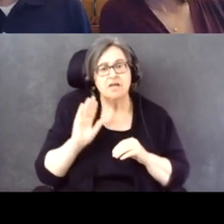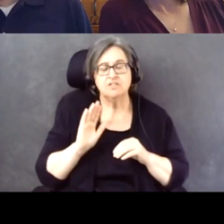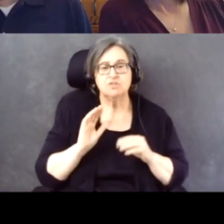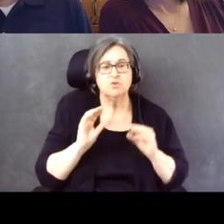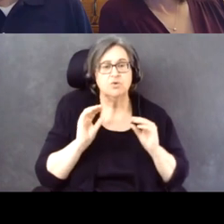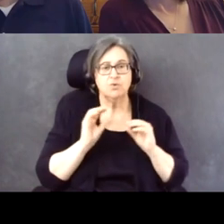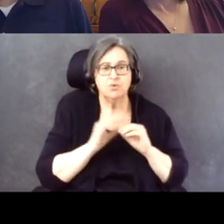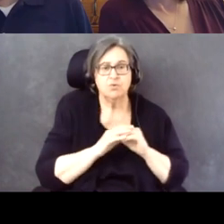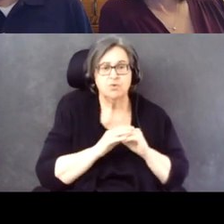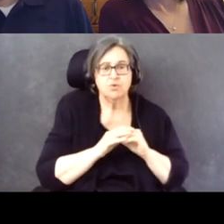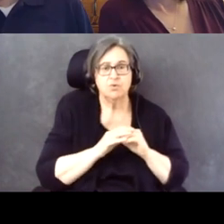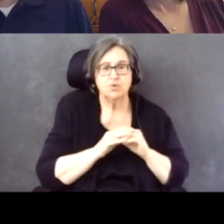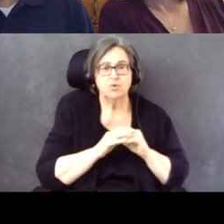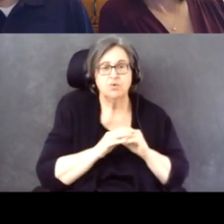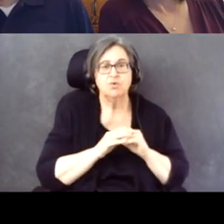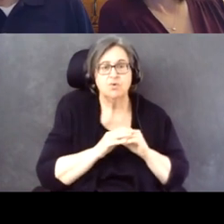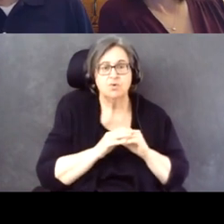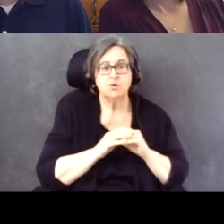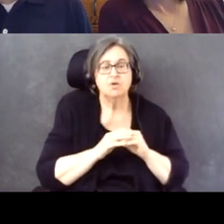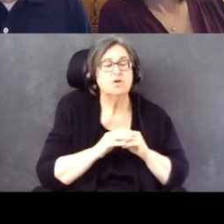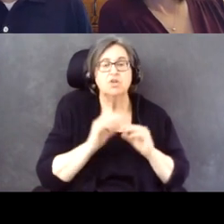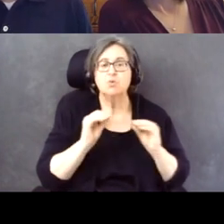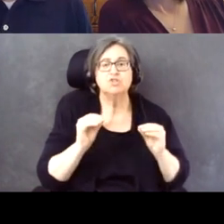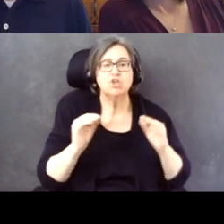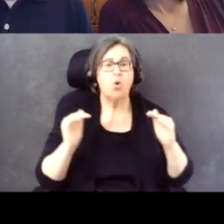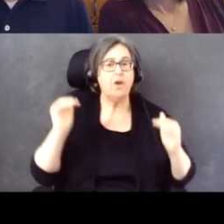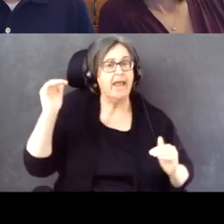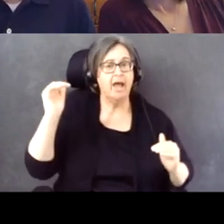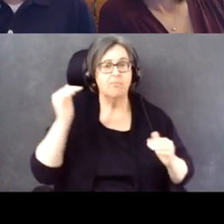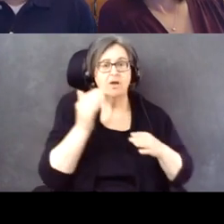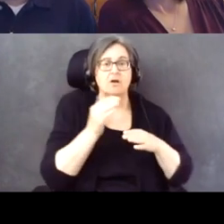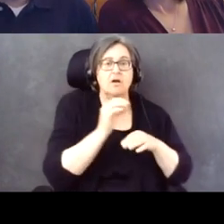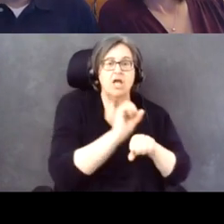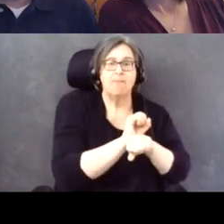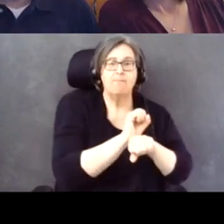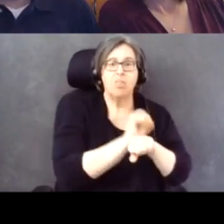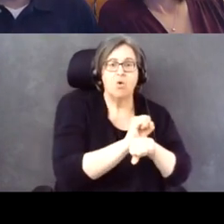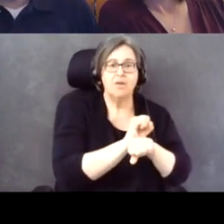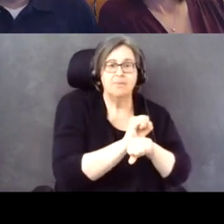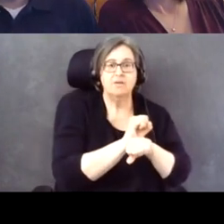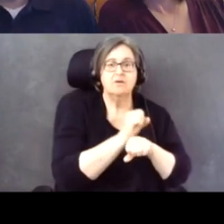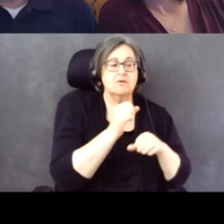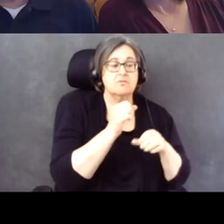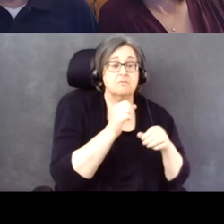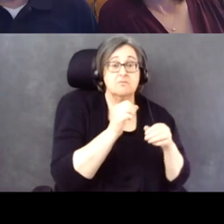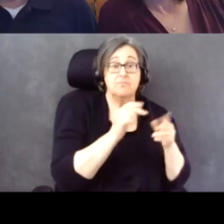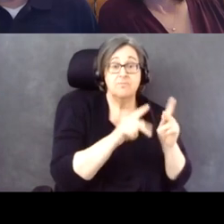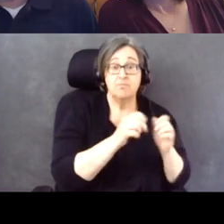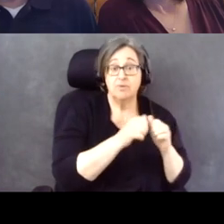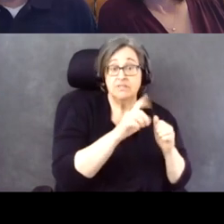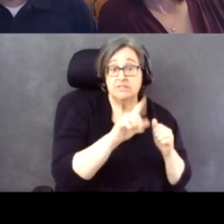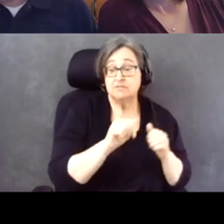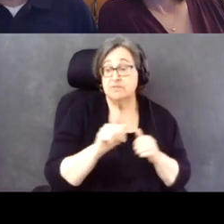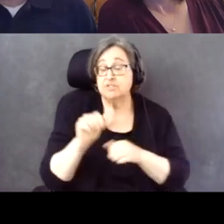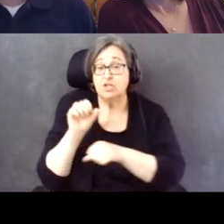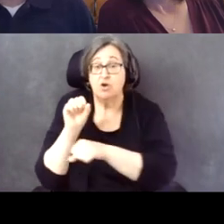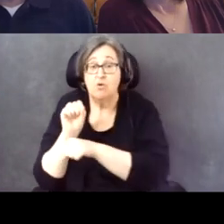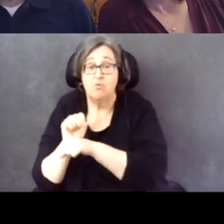The employment appears to play a very positive role in political inclusion, as well as economic